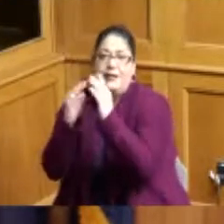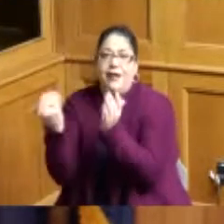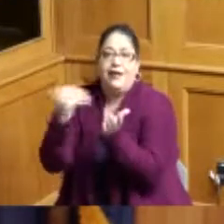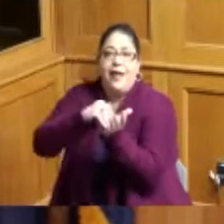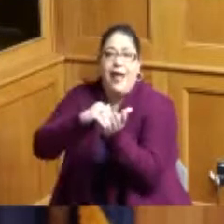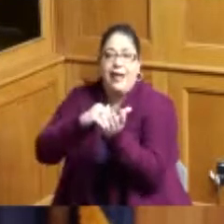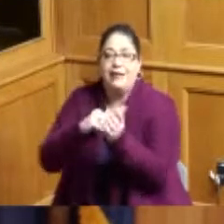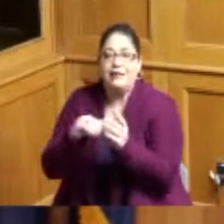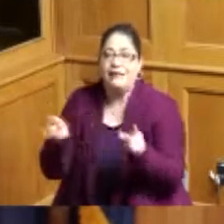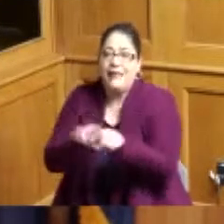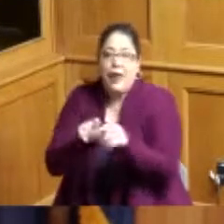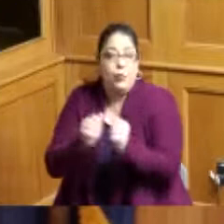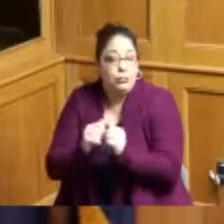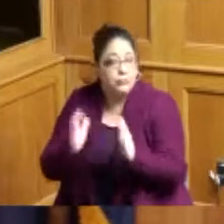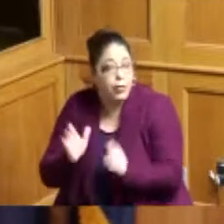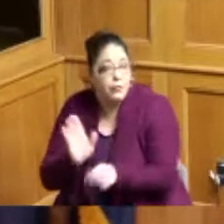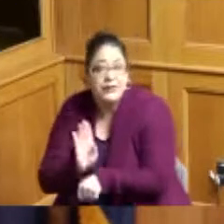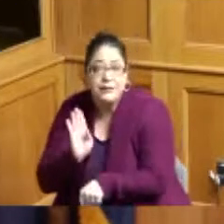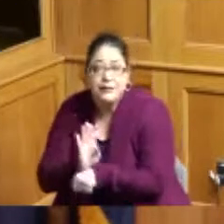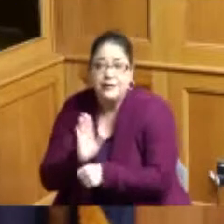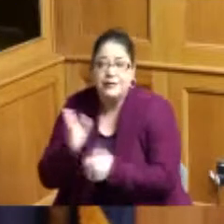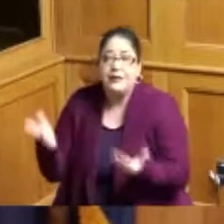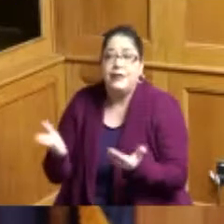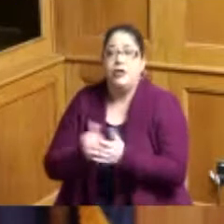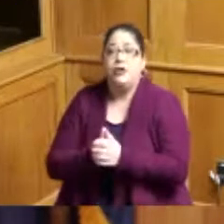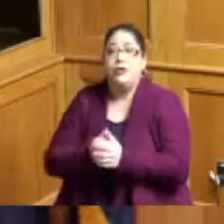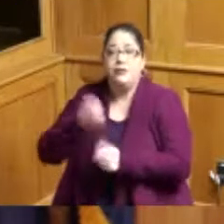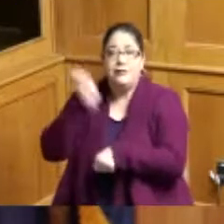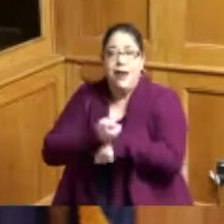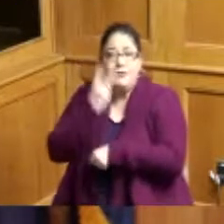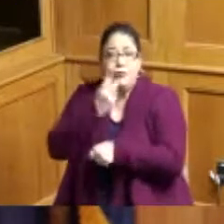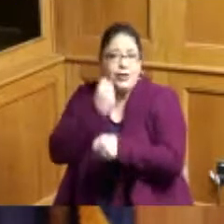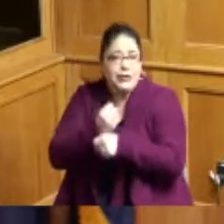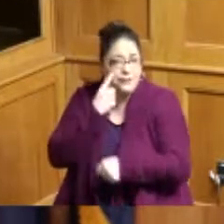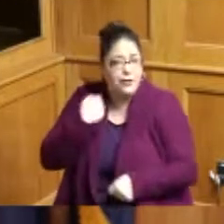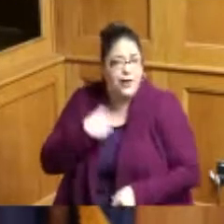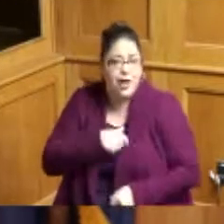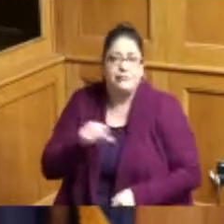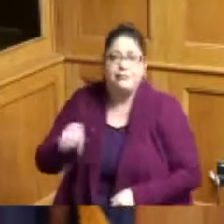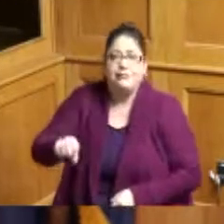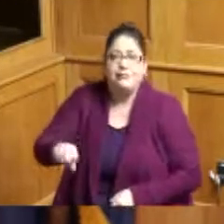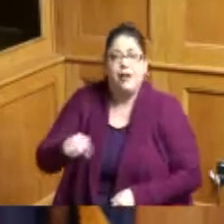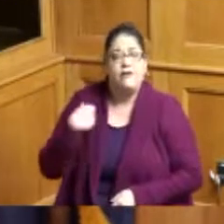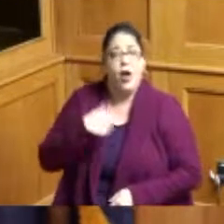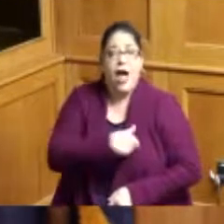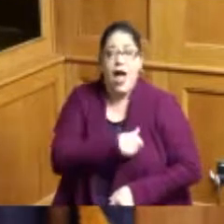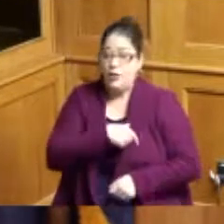at a time when it's just been tough for us a very tough two years and to rise when everyone said you